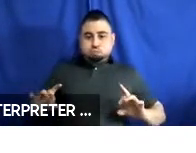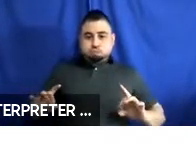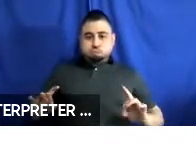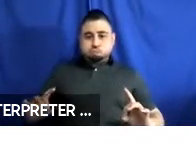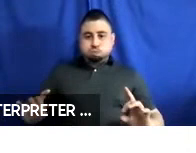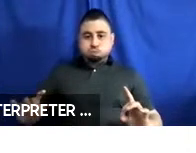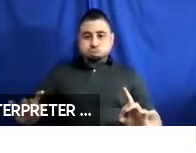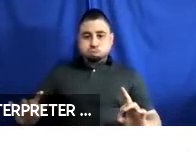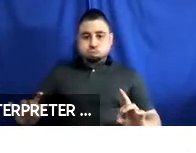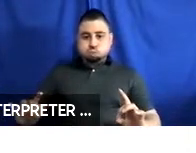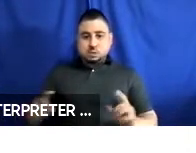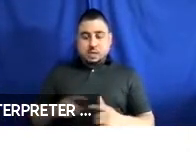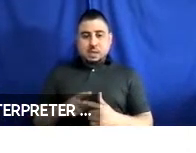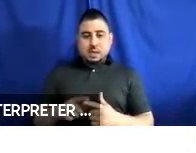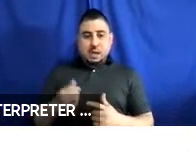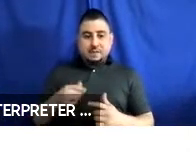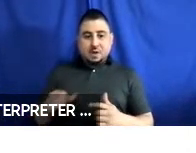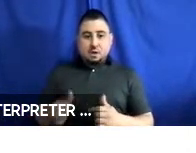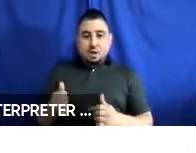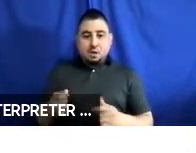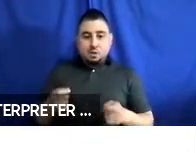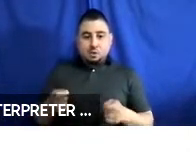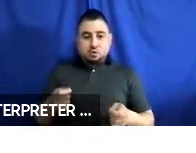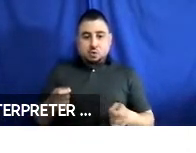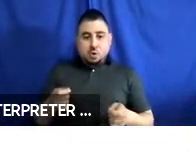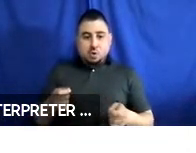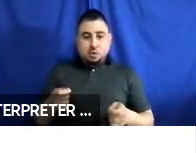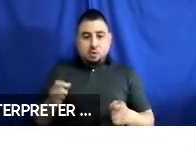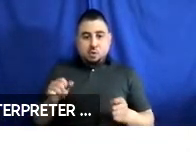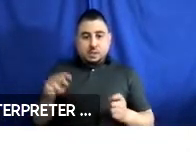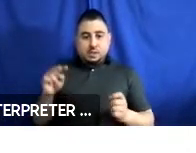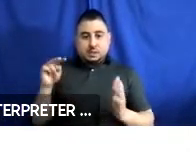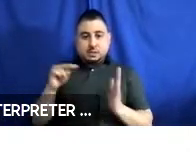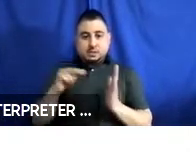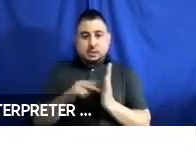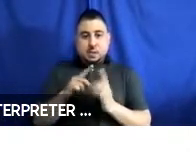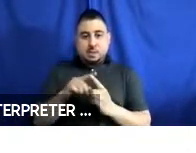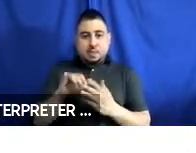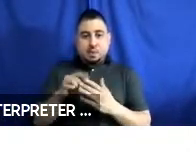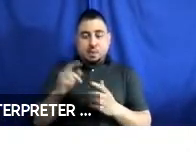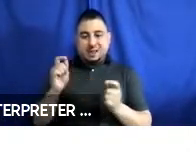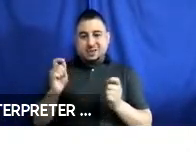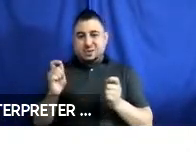And then we have another control, so I think this one she had to adjust slightly to allow